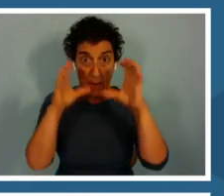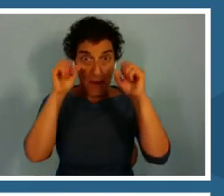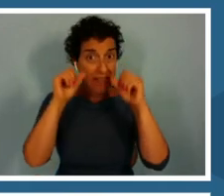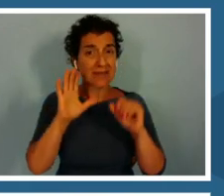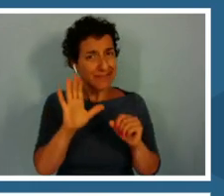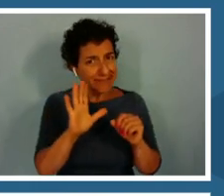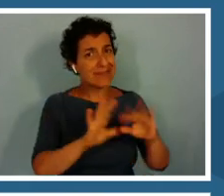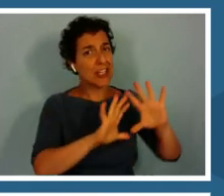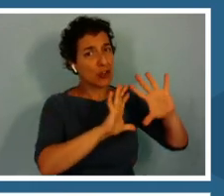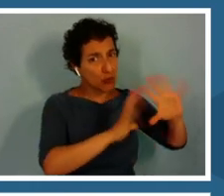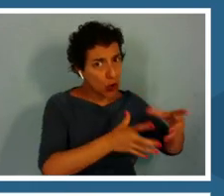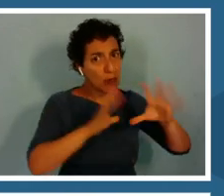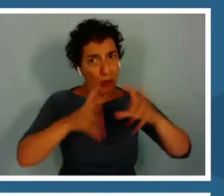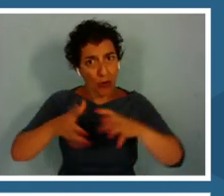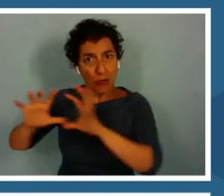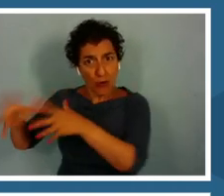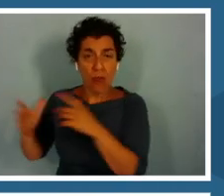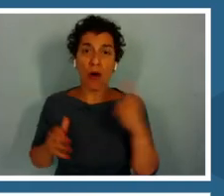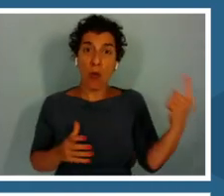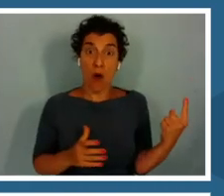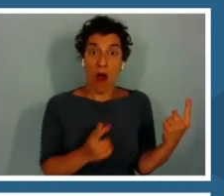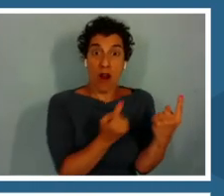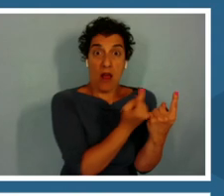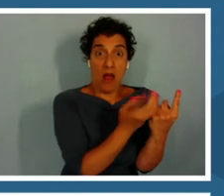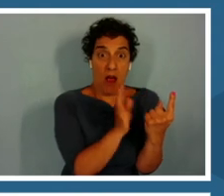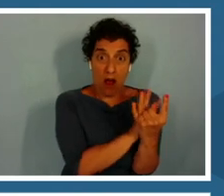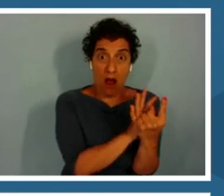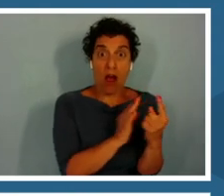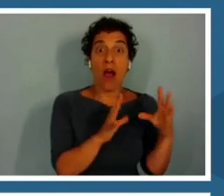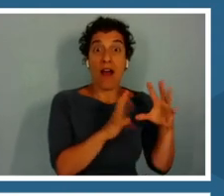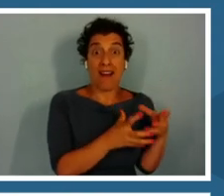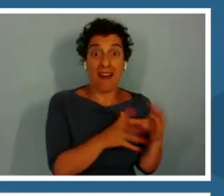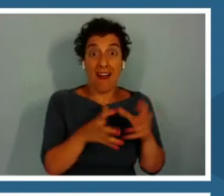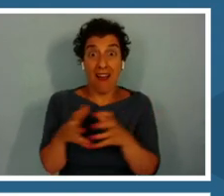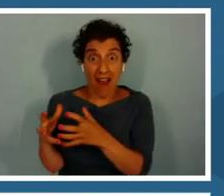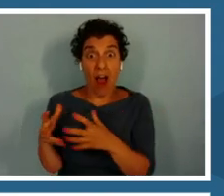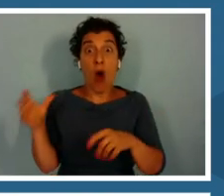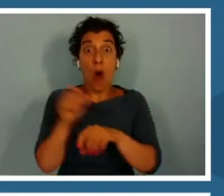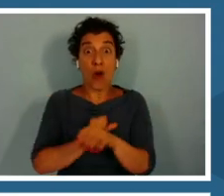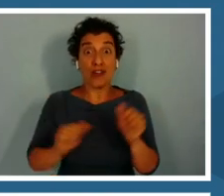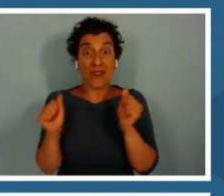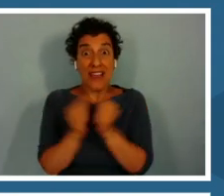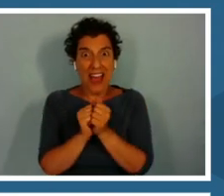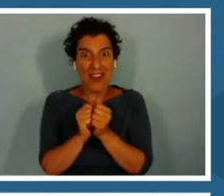come together, that work together, to make a big change. It's not about one solution.